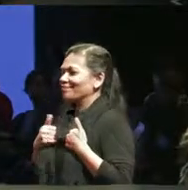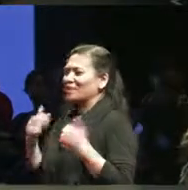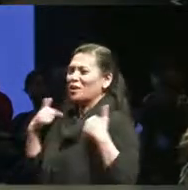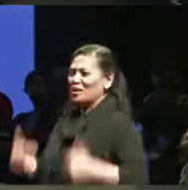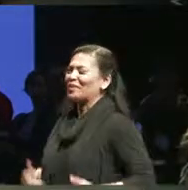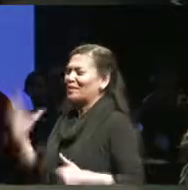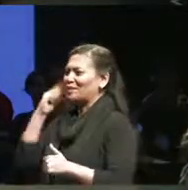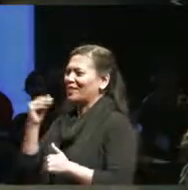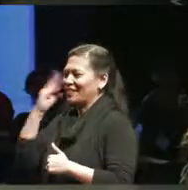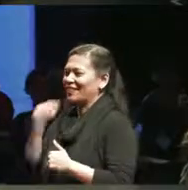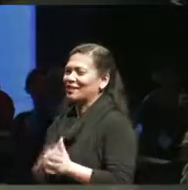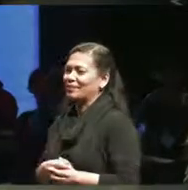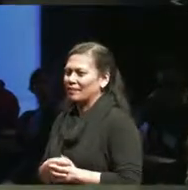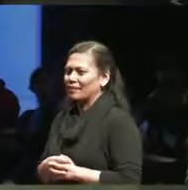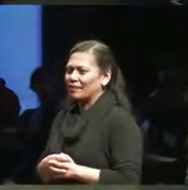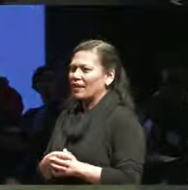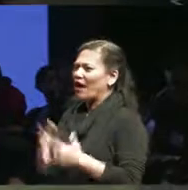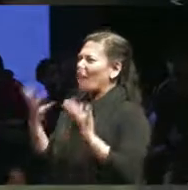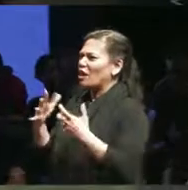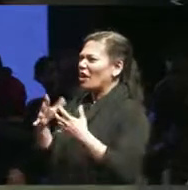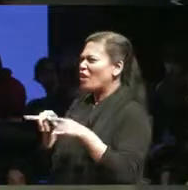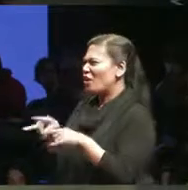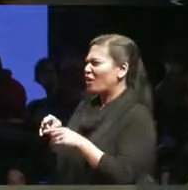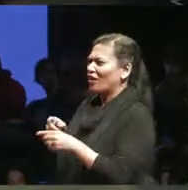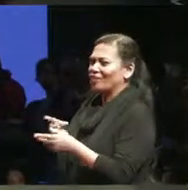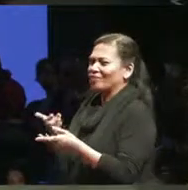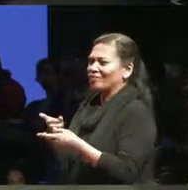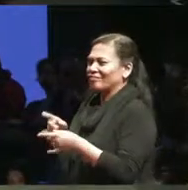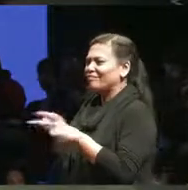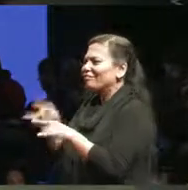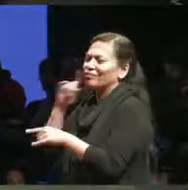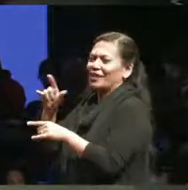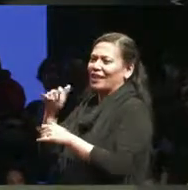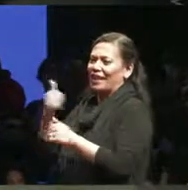happening. I don't want to chastise Canadian theatre but I do think that